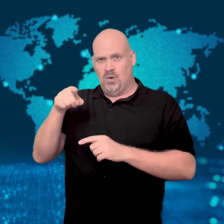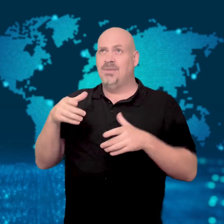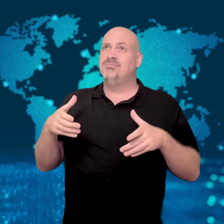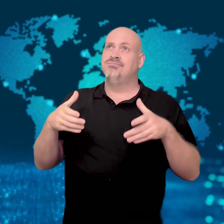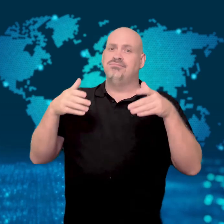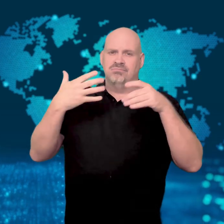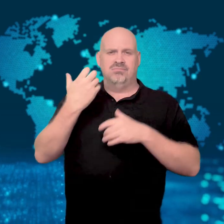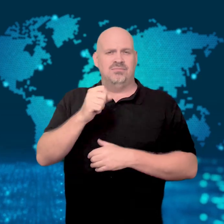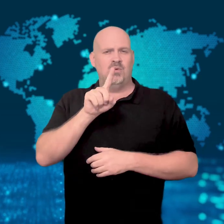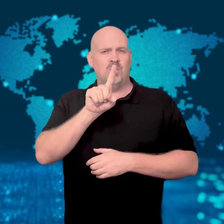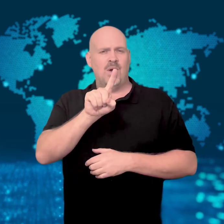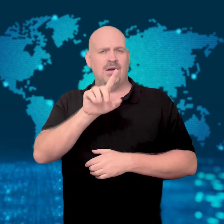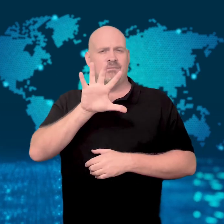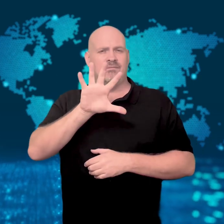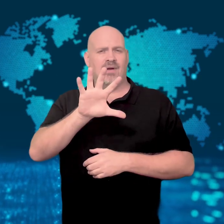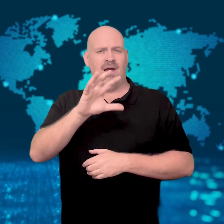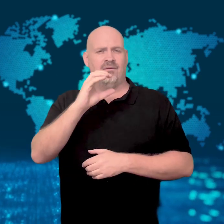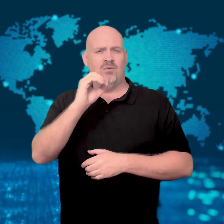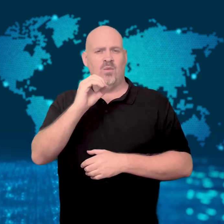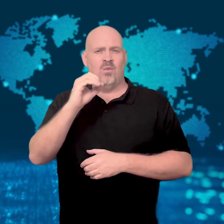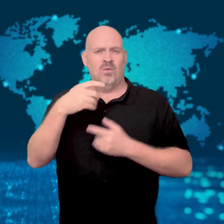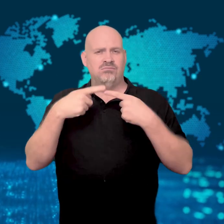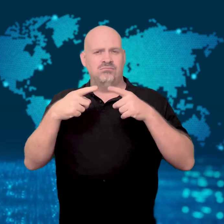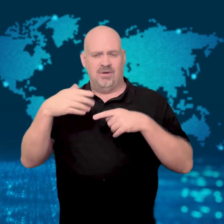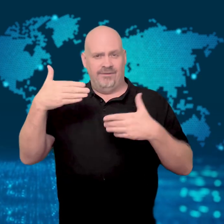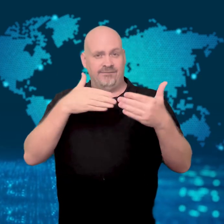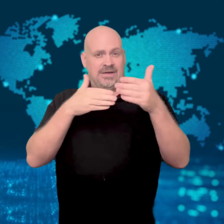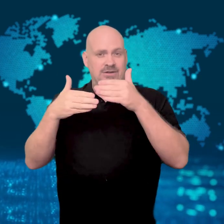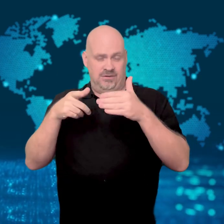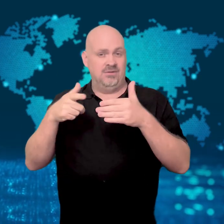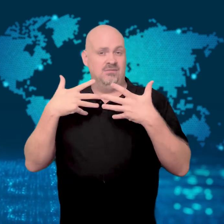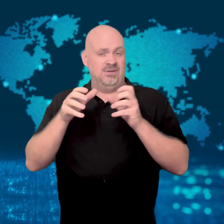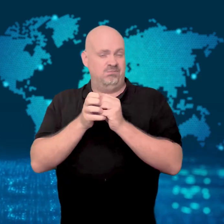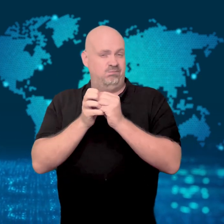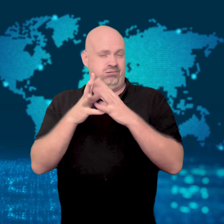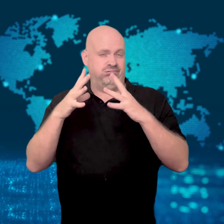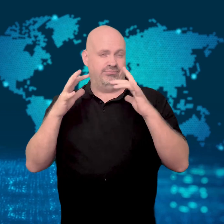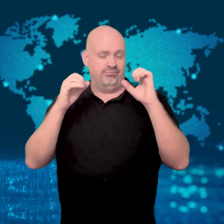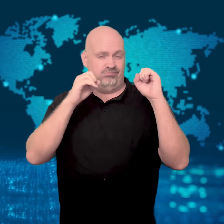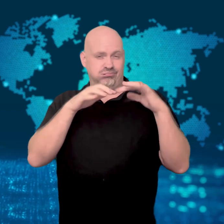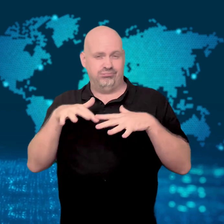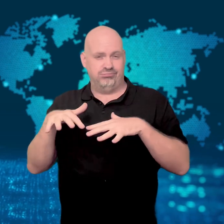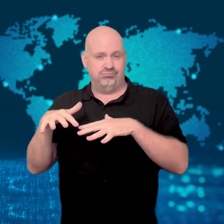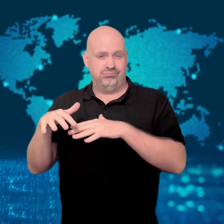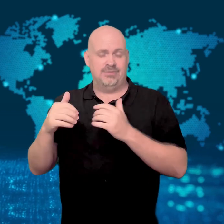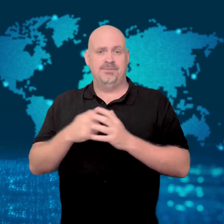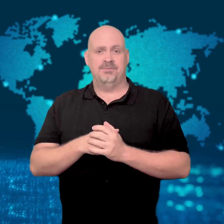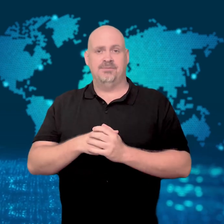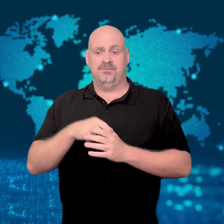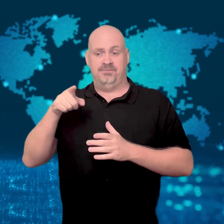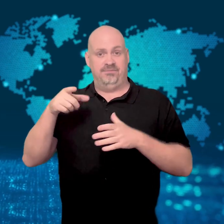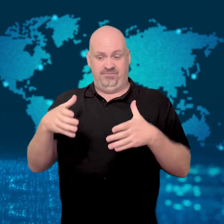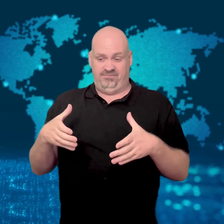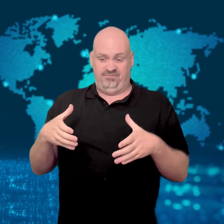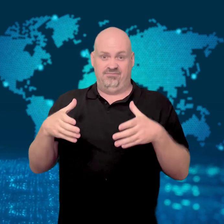The huge aquarium tank was housed in the foyer of a Radisson hotel in